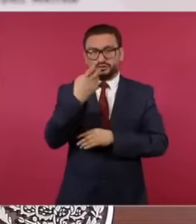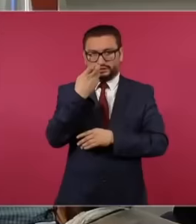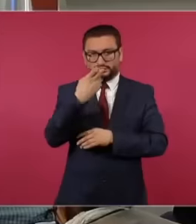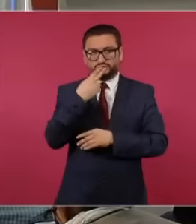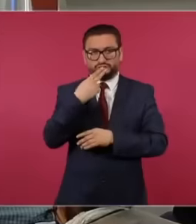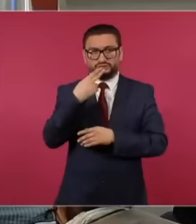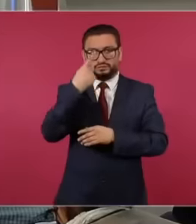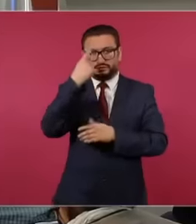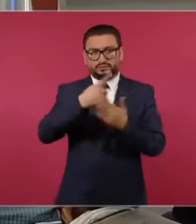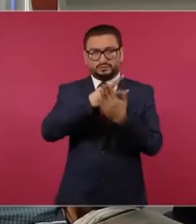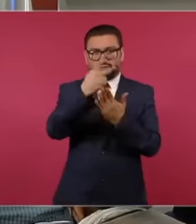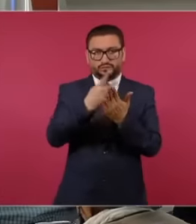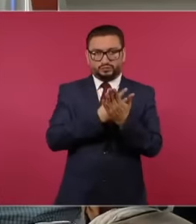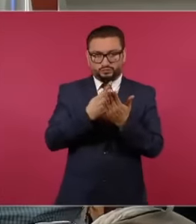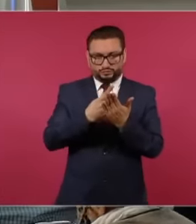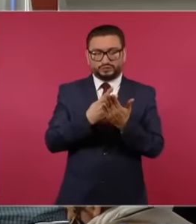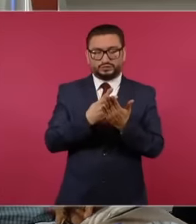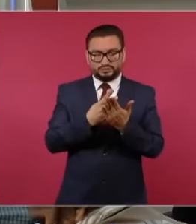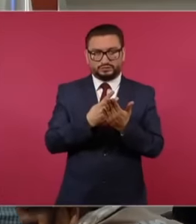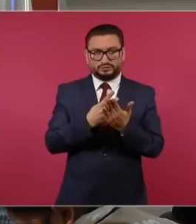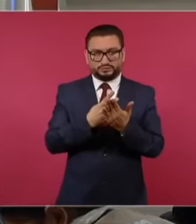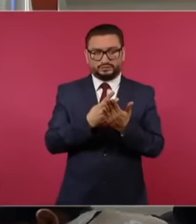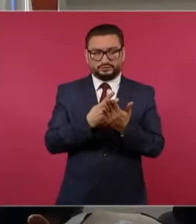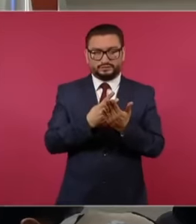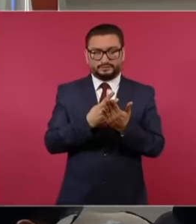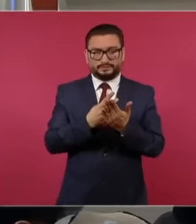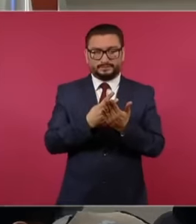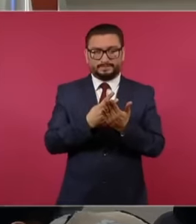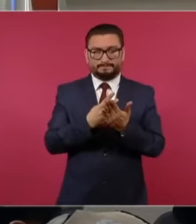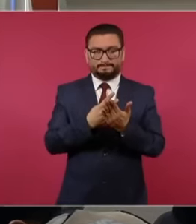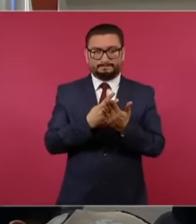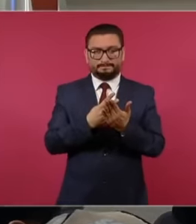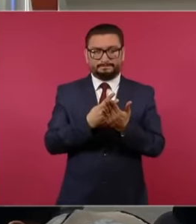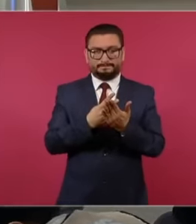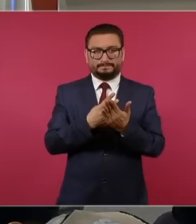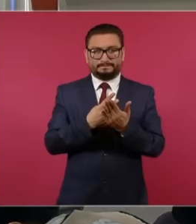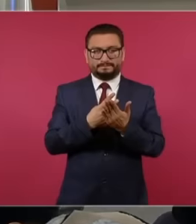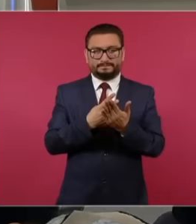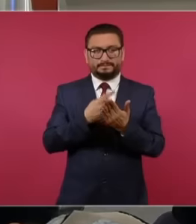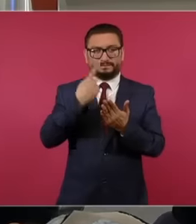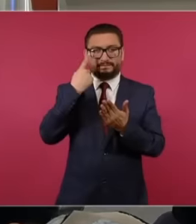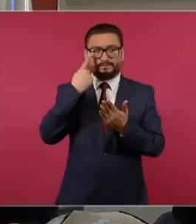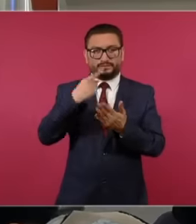welfare programs for